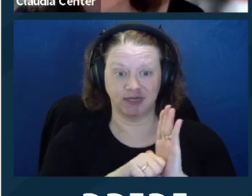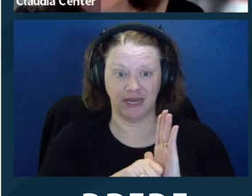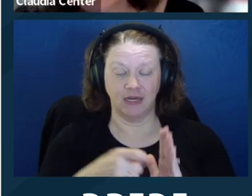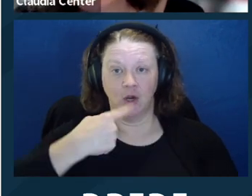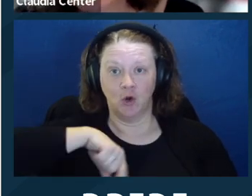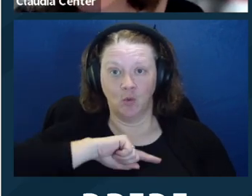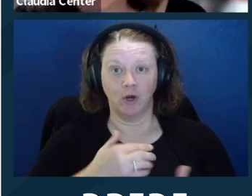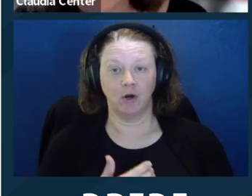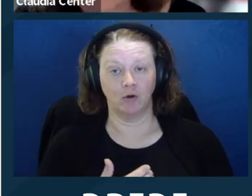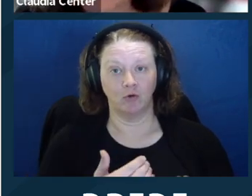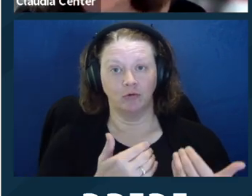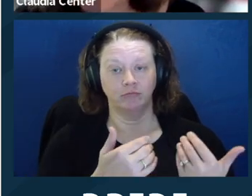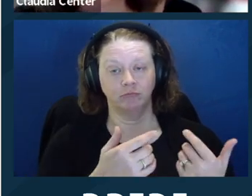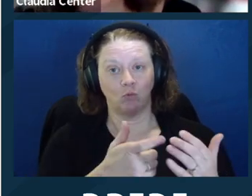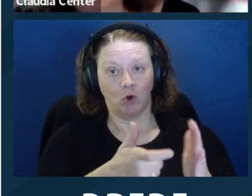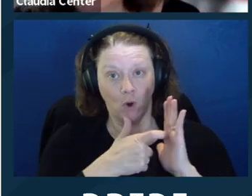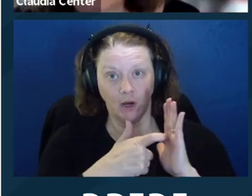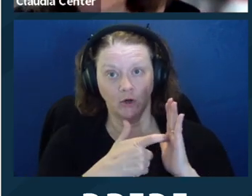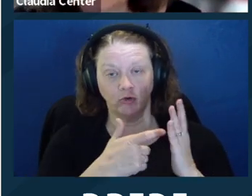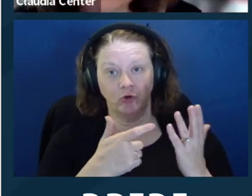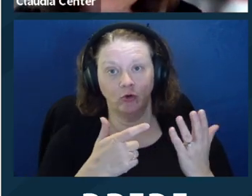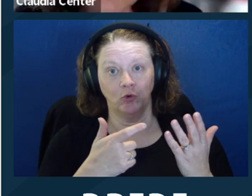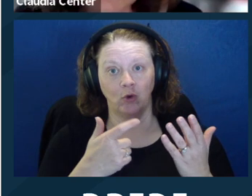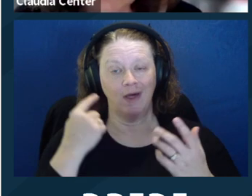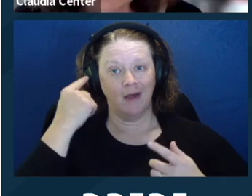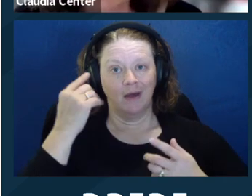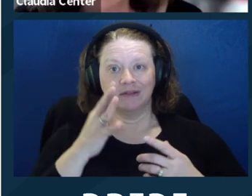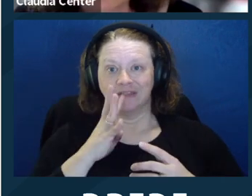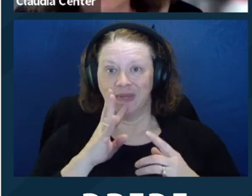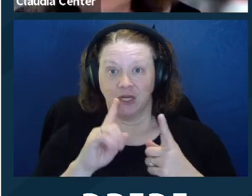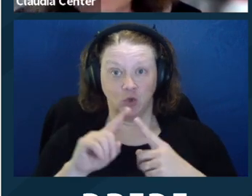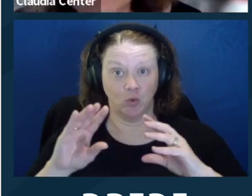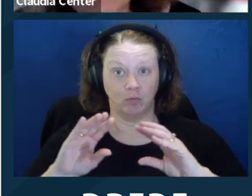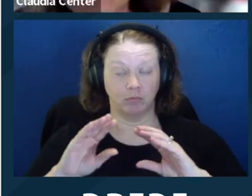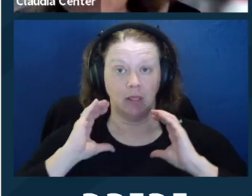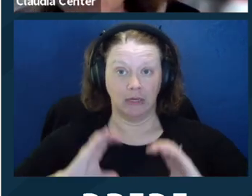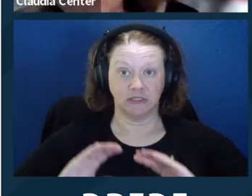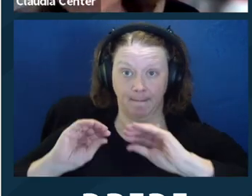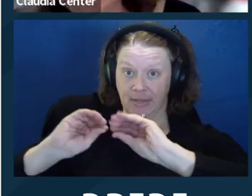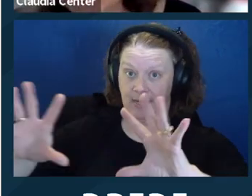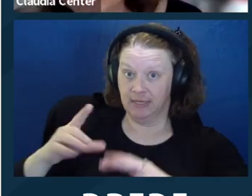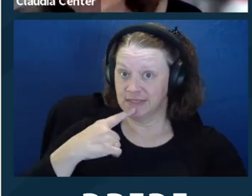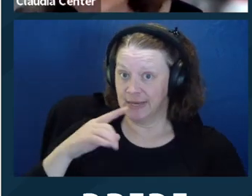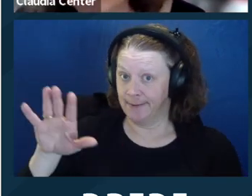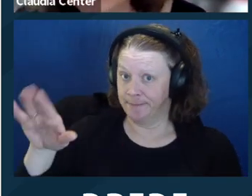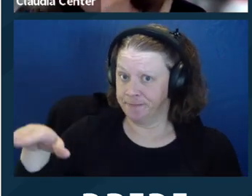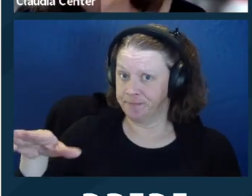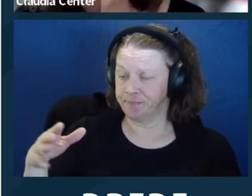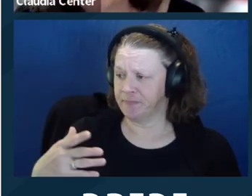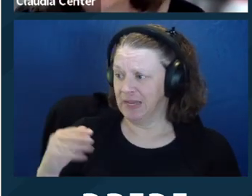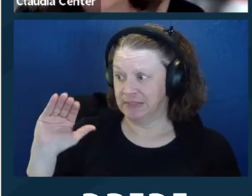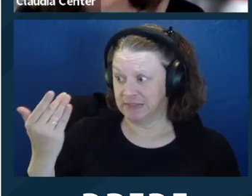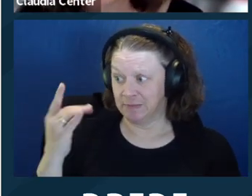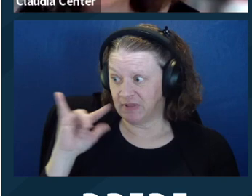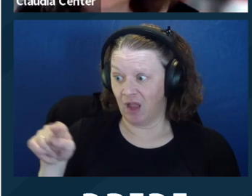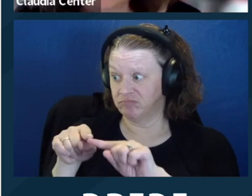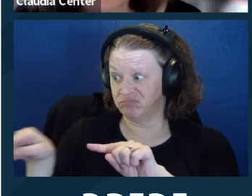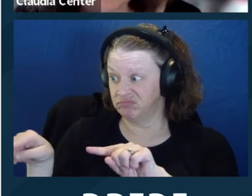So, you know, I think that in our state, it's incumbent on us to speak to clients plainly